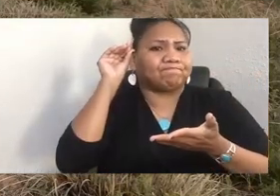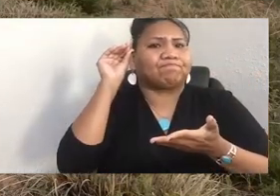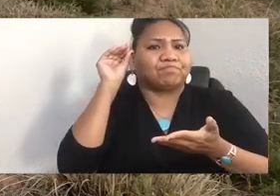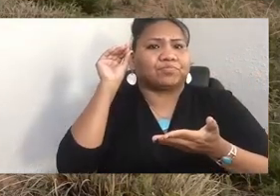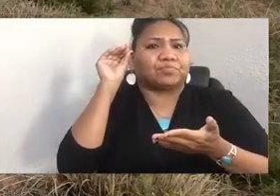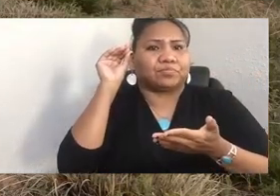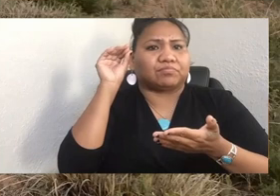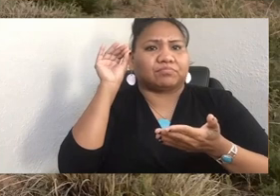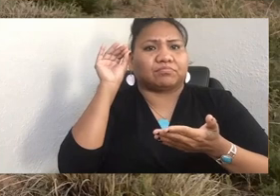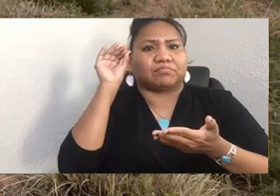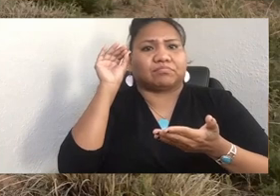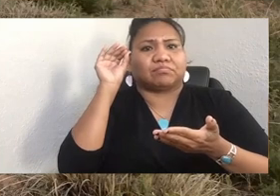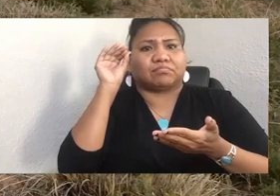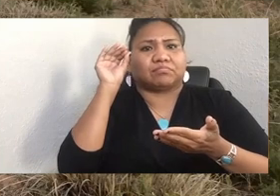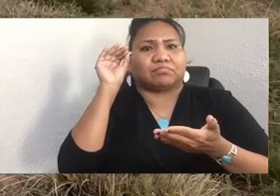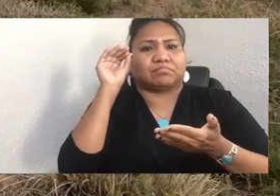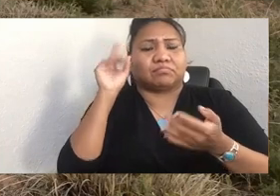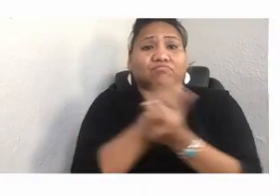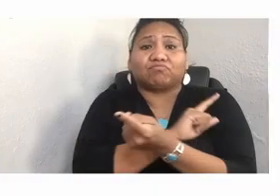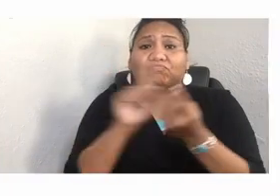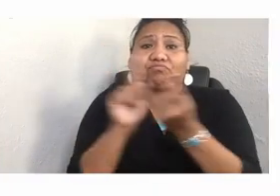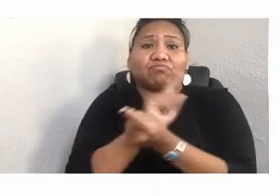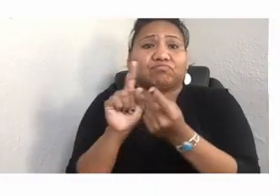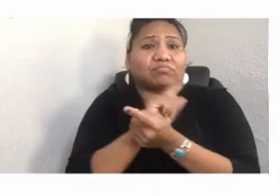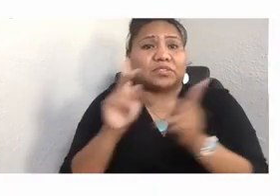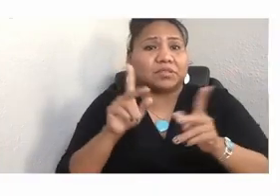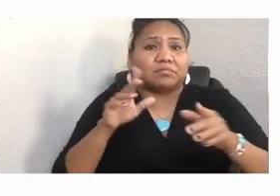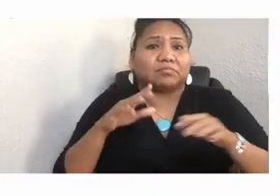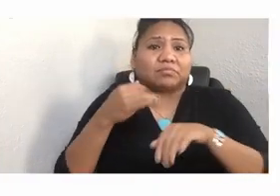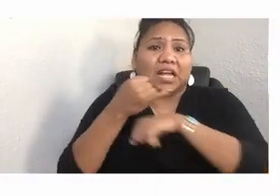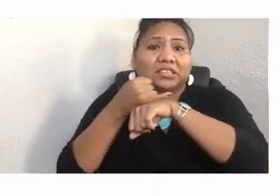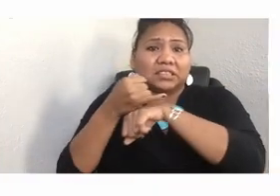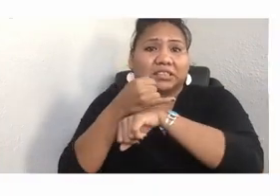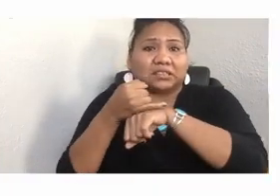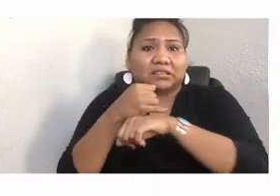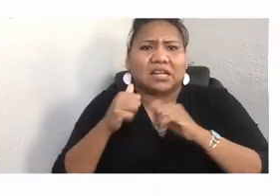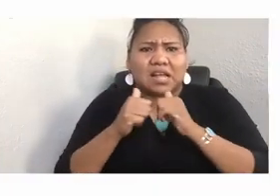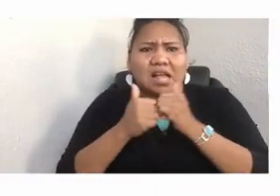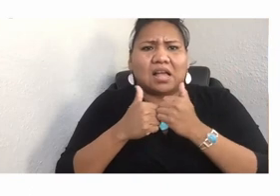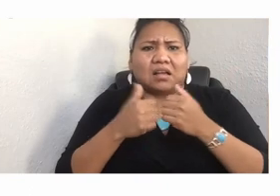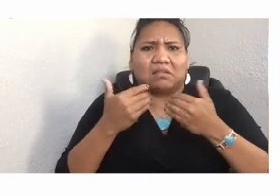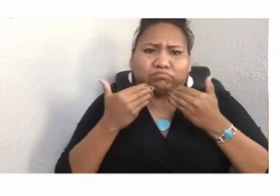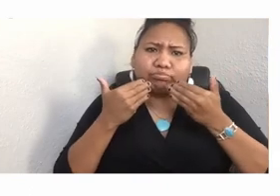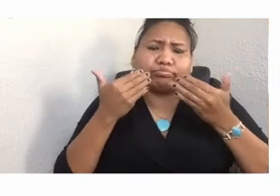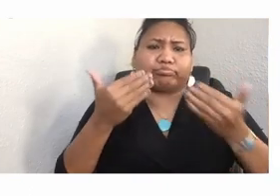is that the way that we treat the land is directly related to the way that we treat our women.